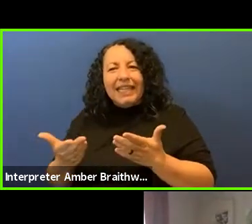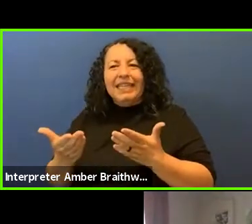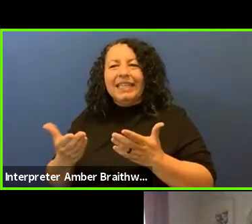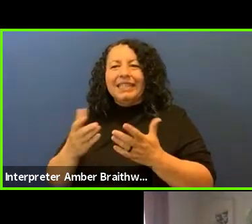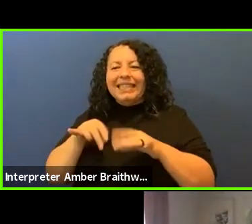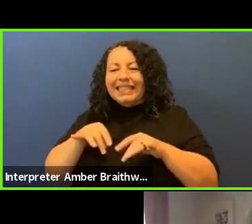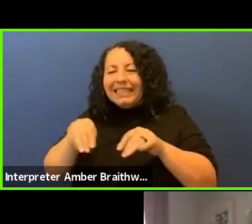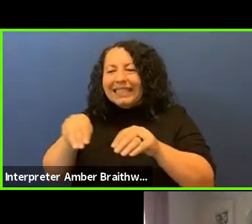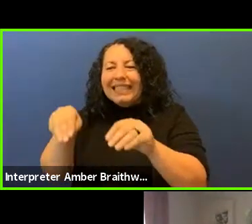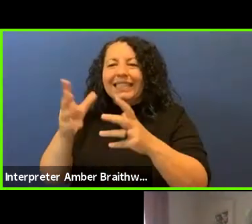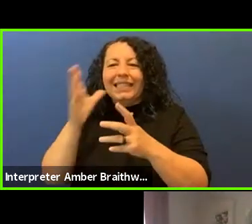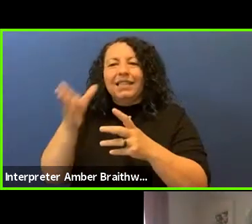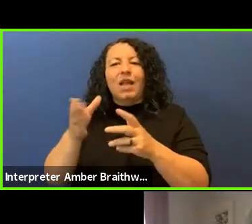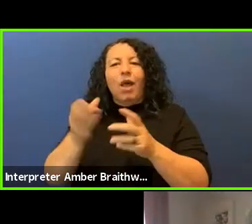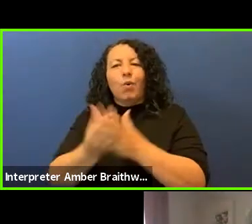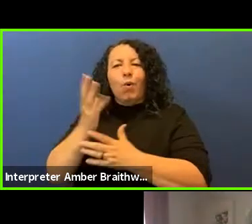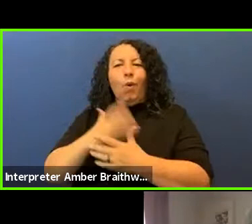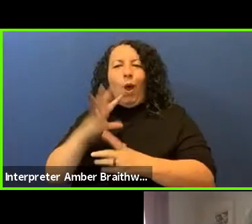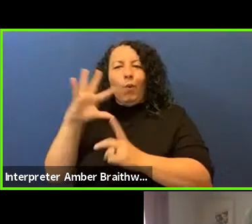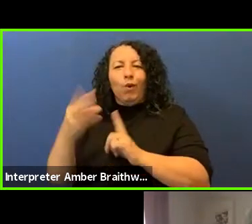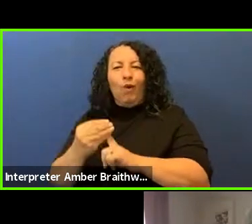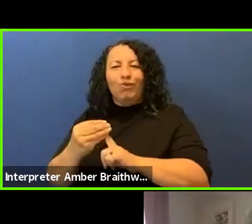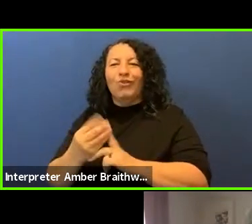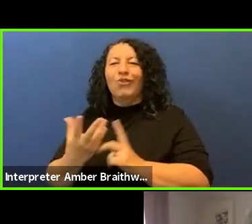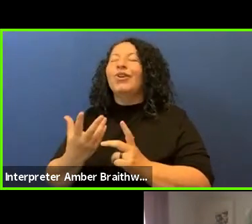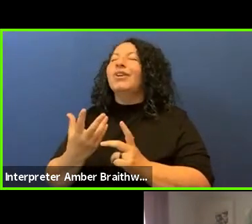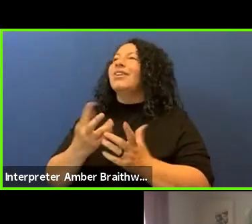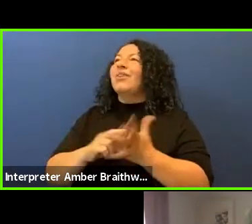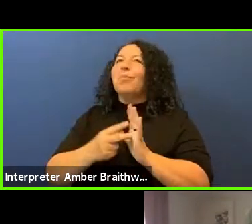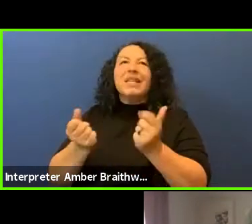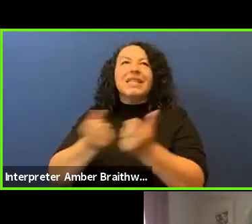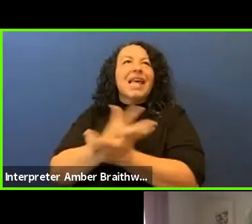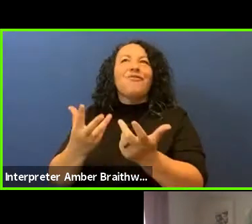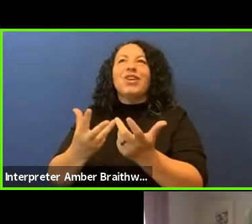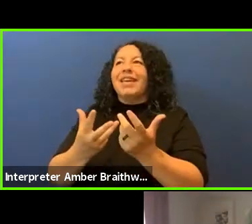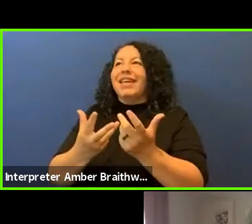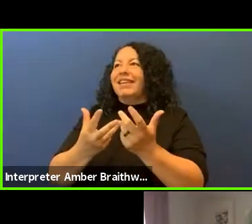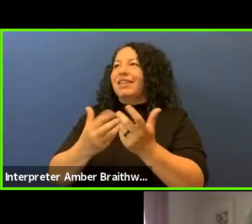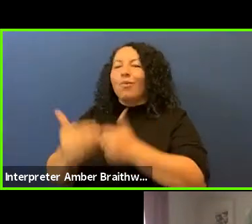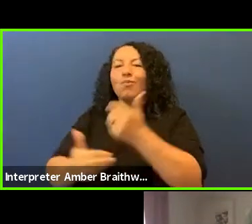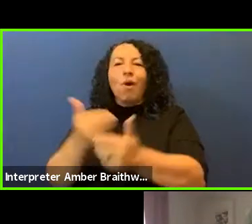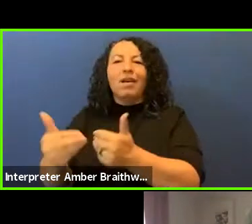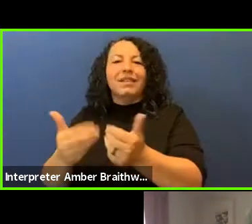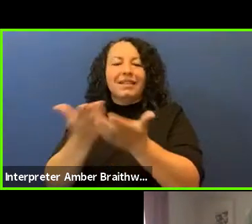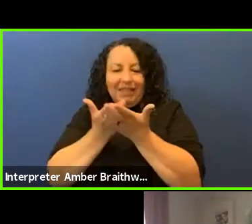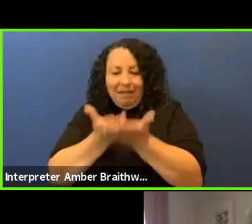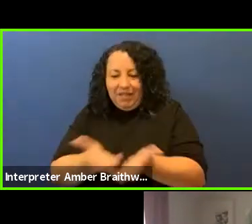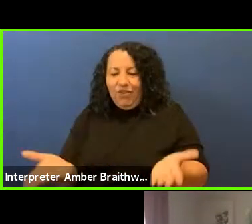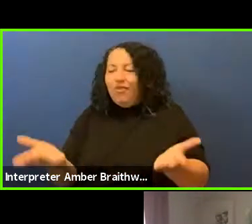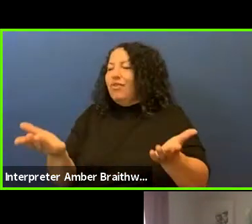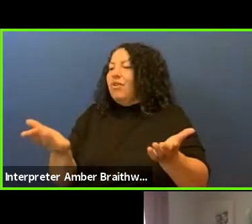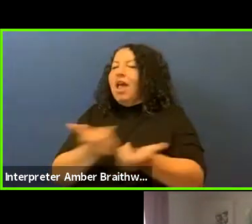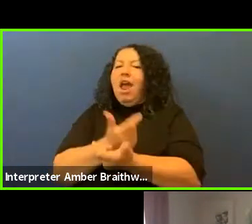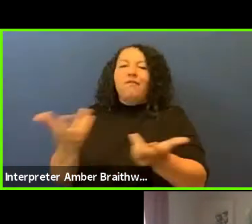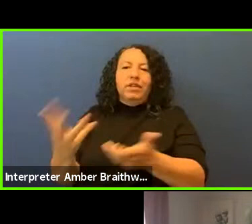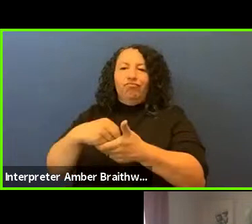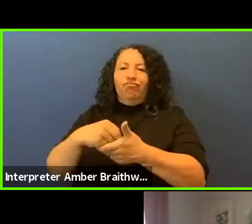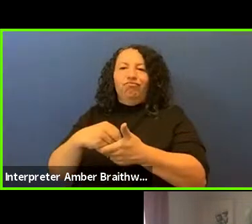So everything - the process, the materiality - these are all important, they're all part of the conversation.